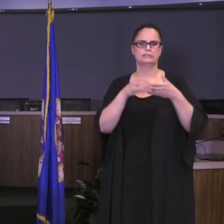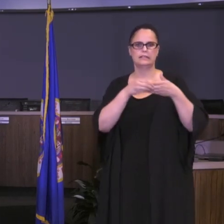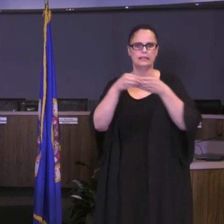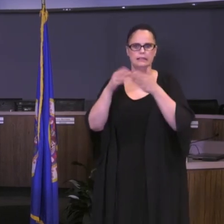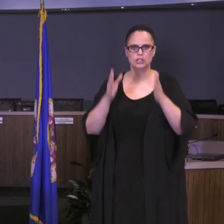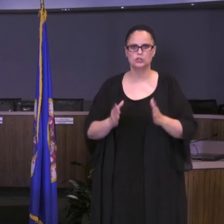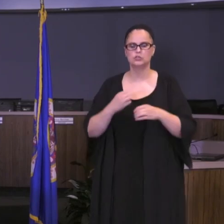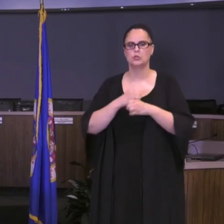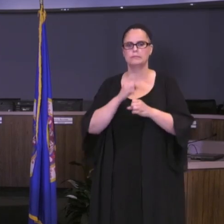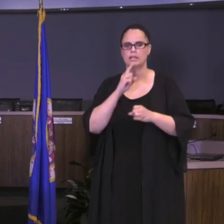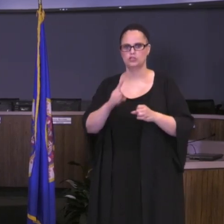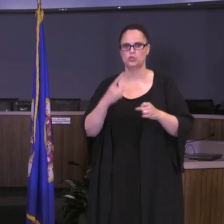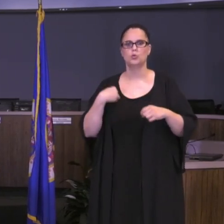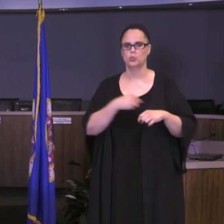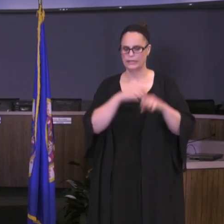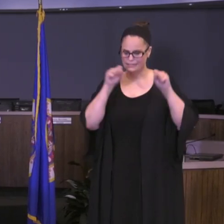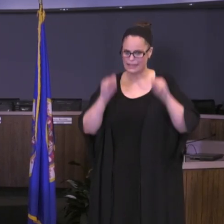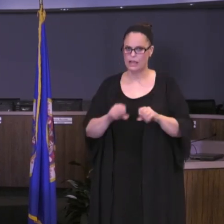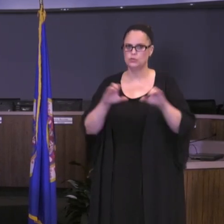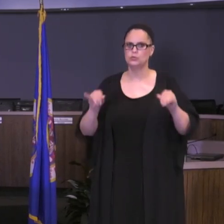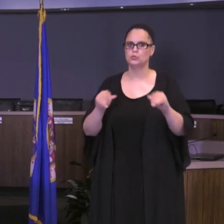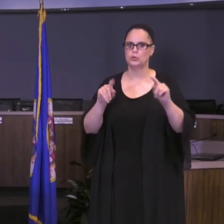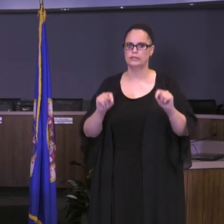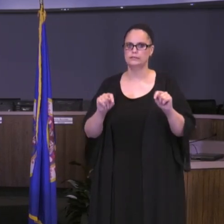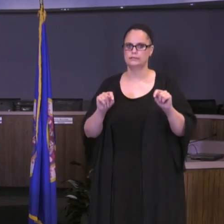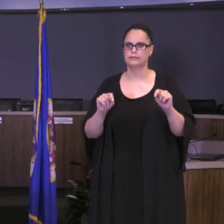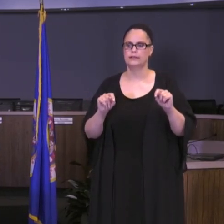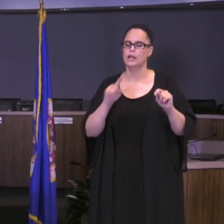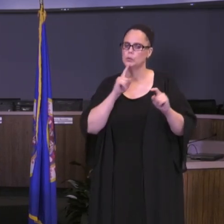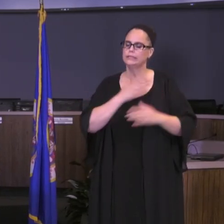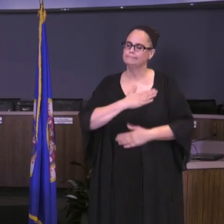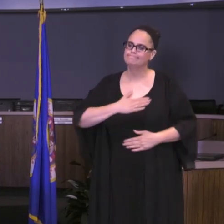that we can do this. I'm really appreciative of their efforts. I wanted you to hear that tonight.